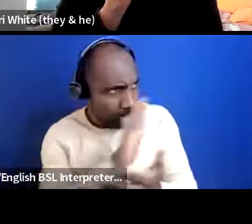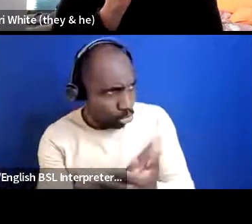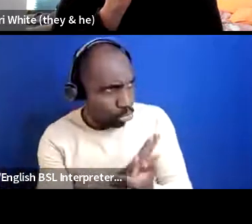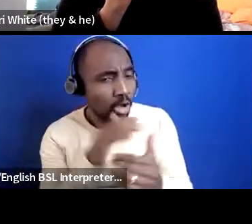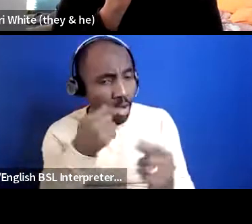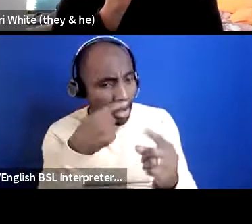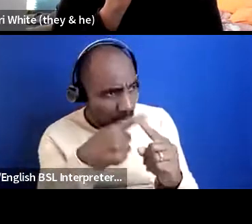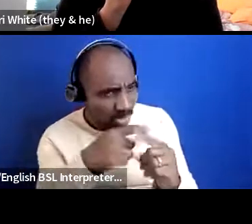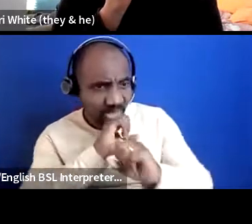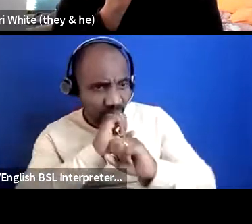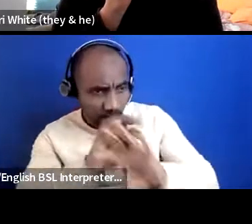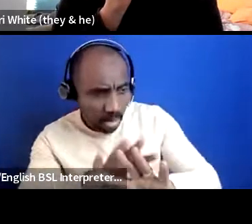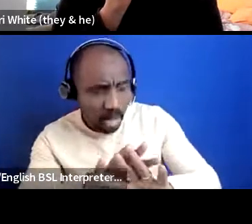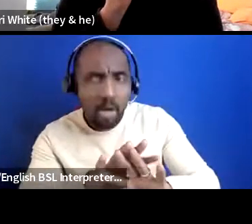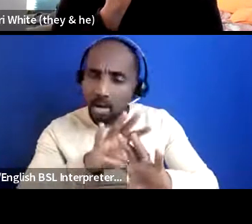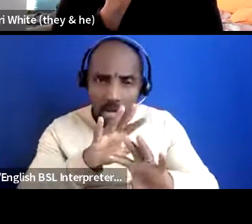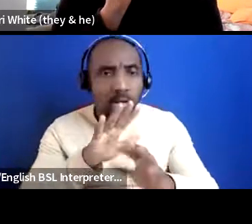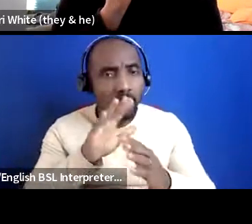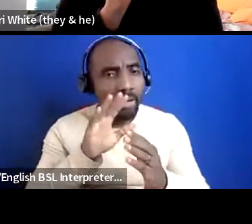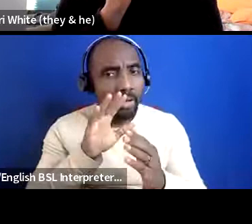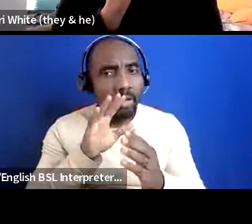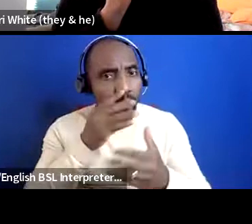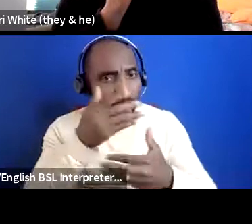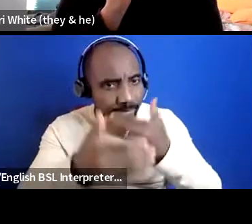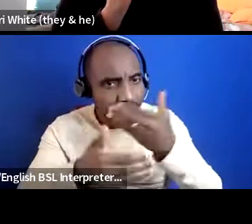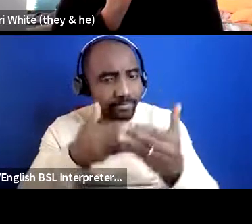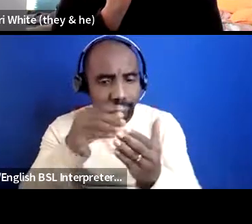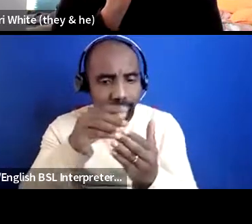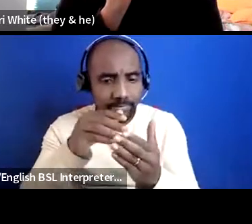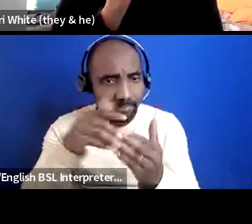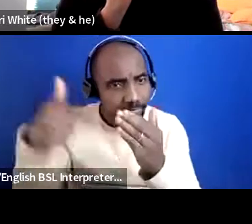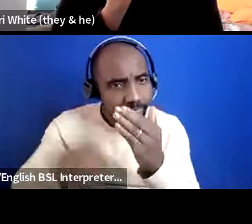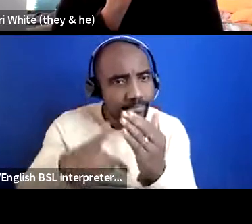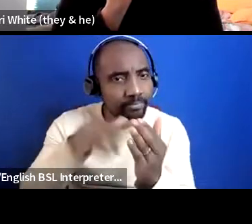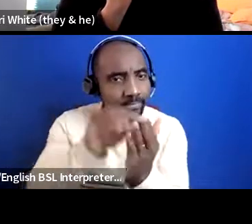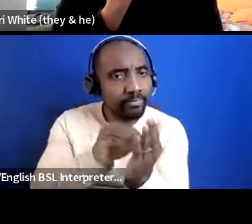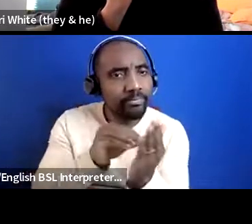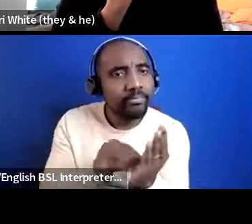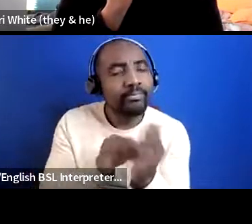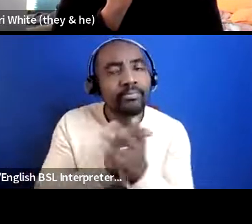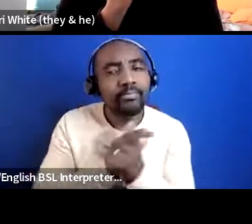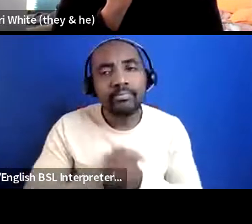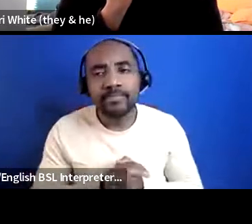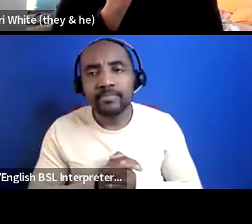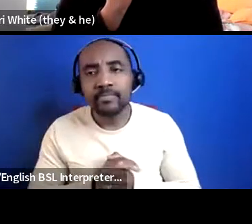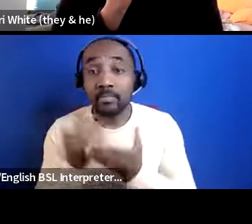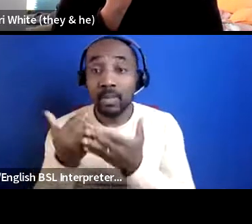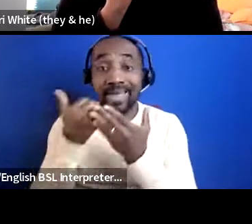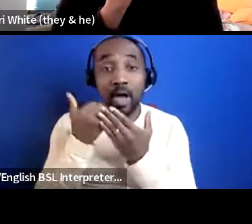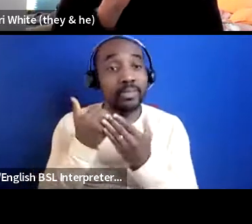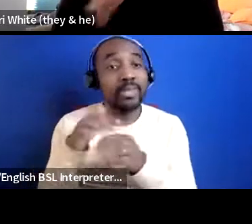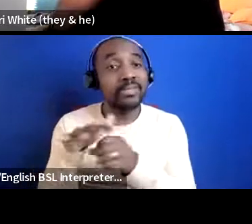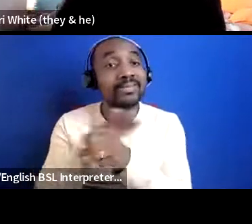can you can share that further so uh yeah so that helps us to kind of bring case studies together